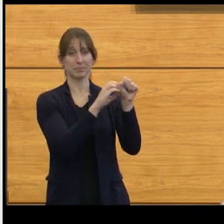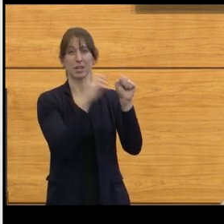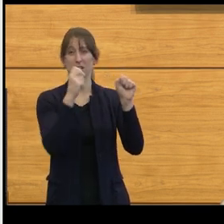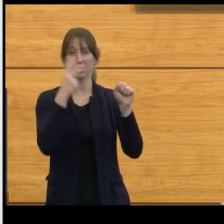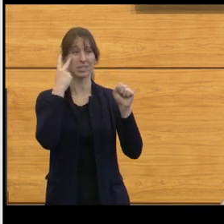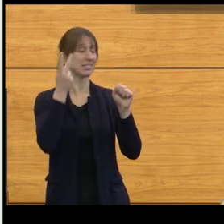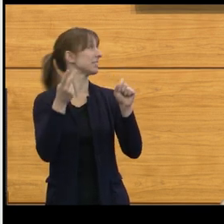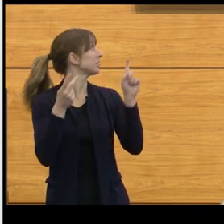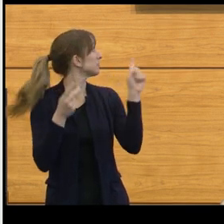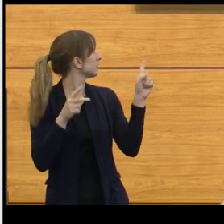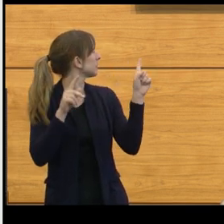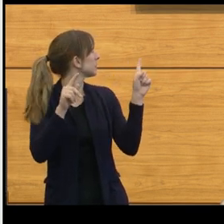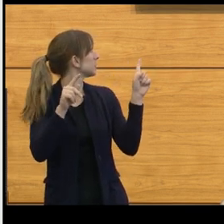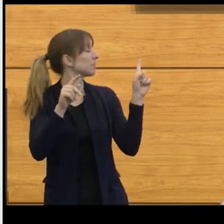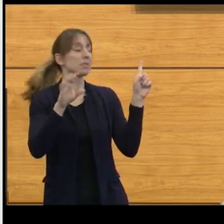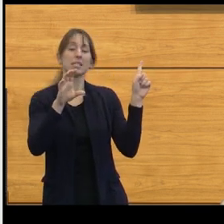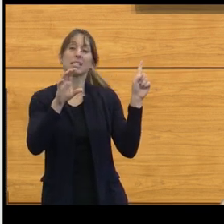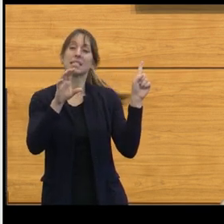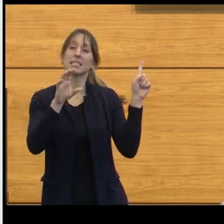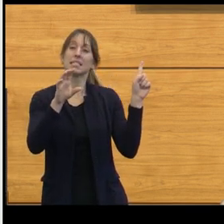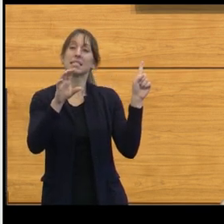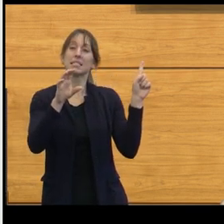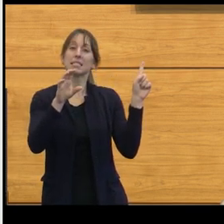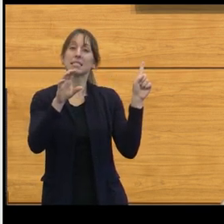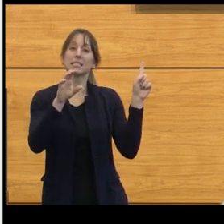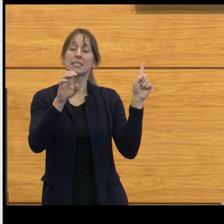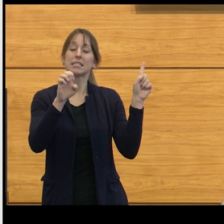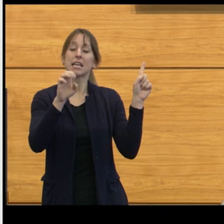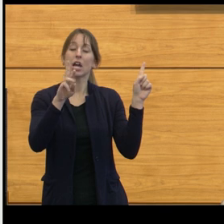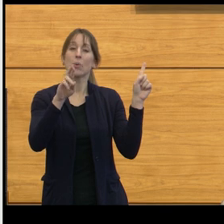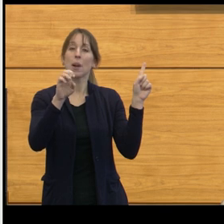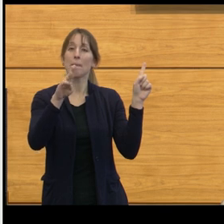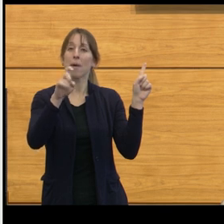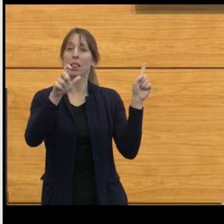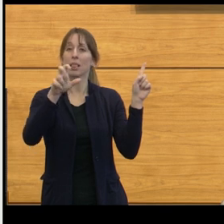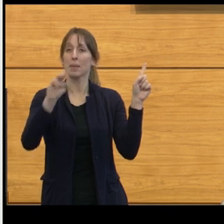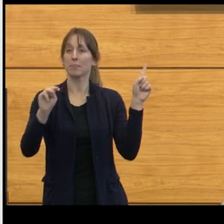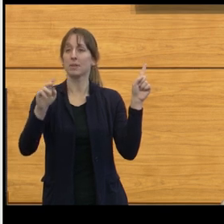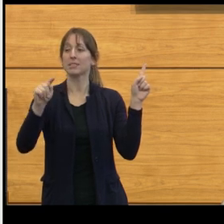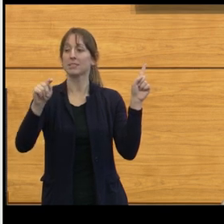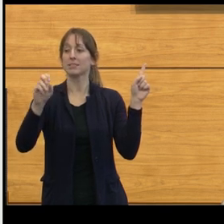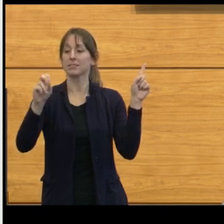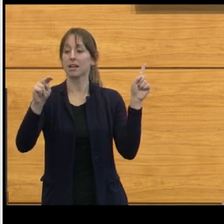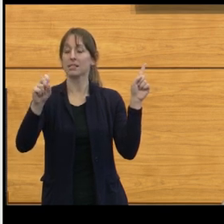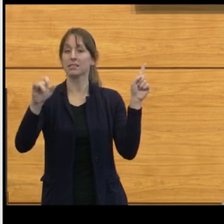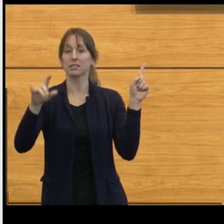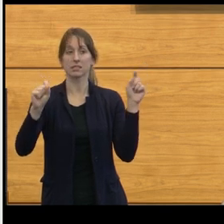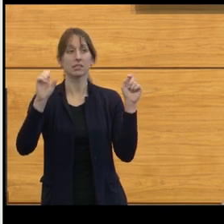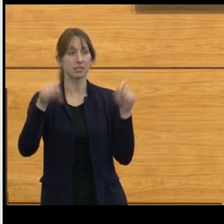Going back to our last finding, they can be a little bit low here. This is an example, not of somebody who has a chiari malformation,